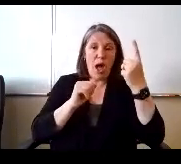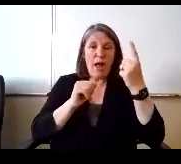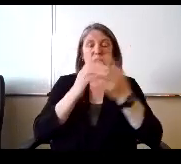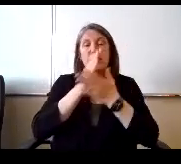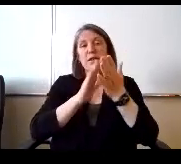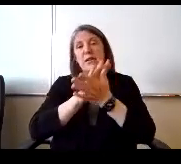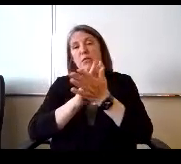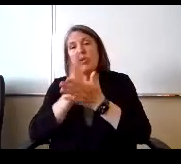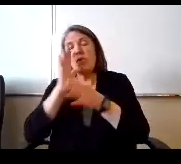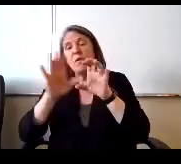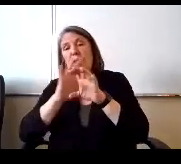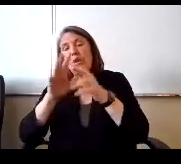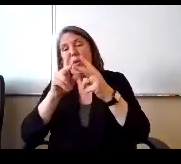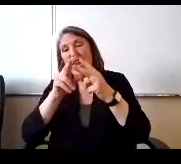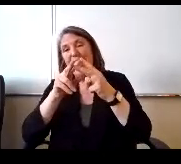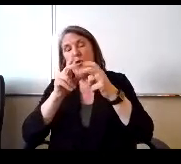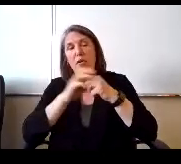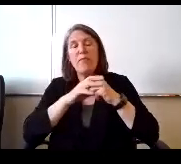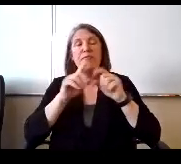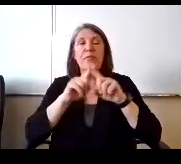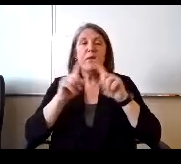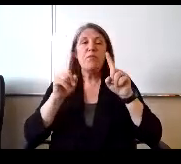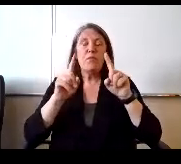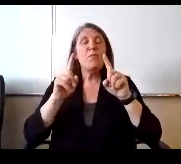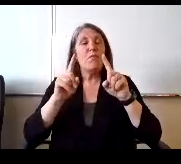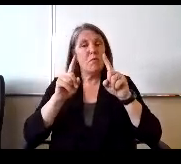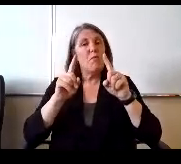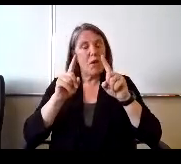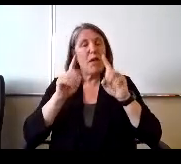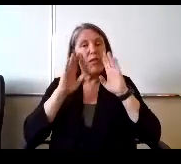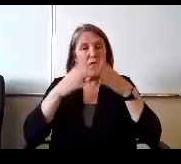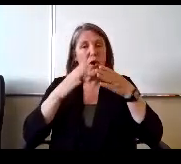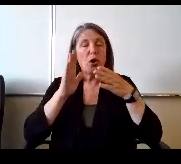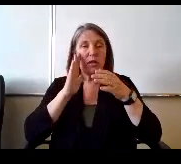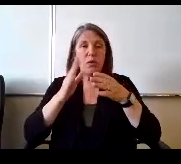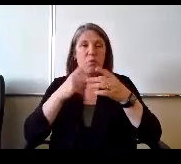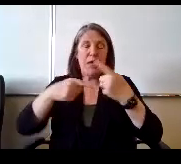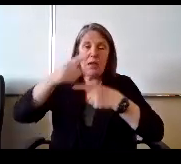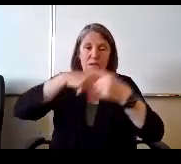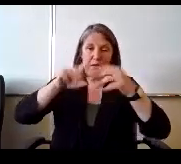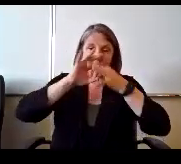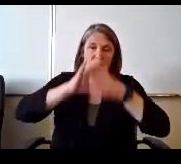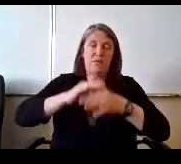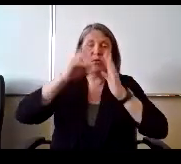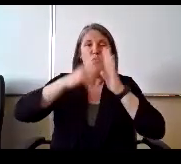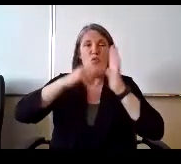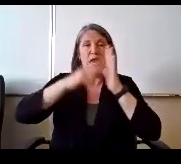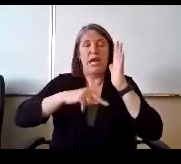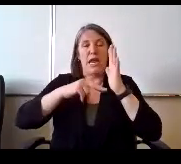but the majority of focus is going to be all around reading and really capturing those students who we